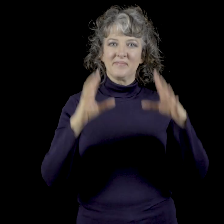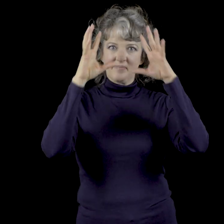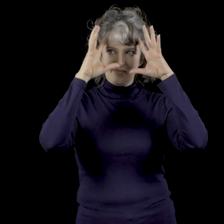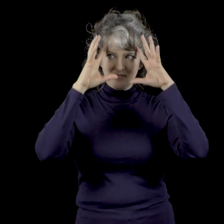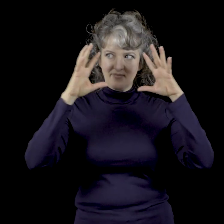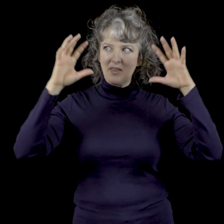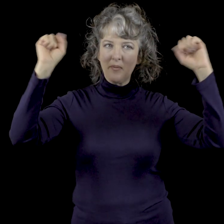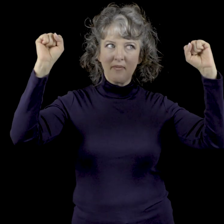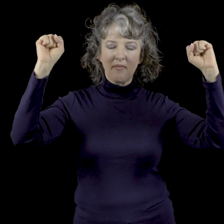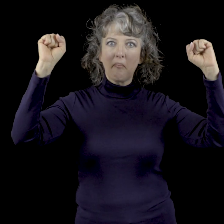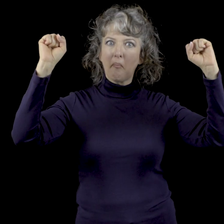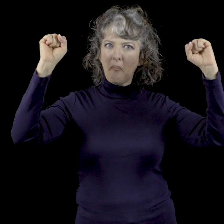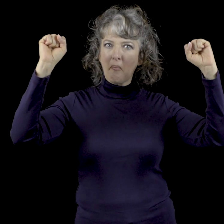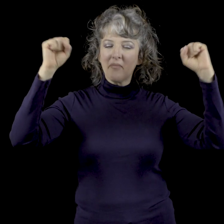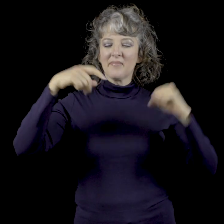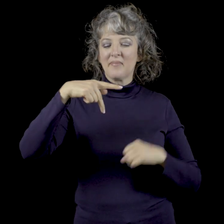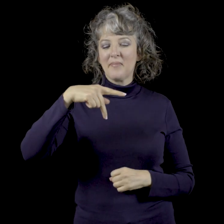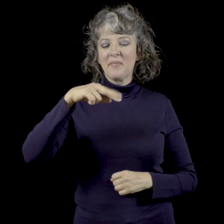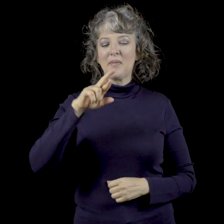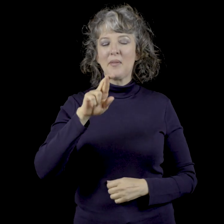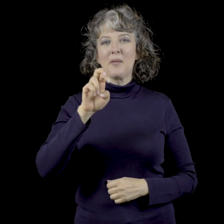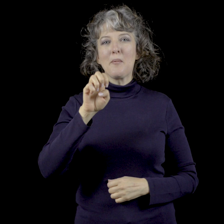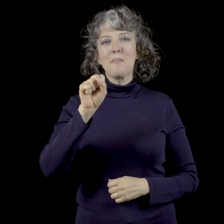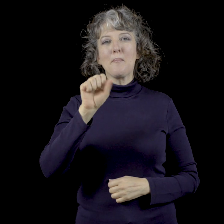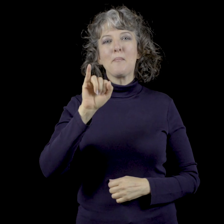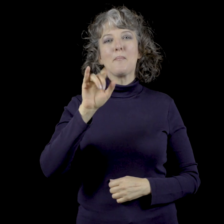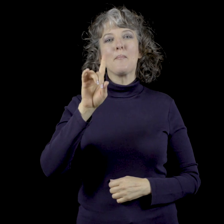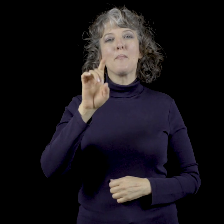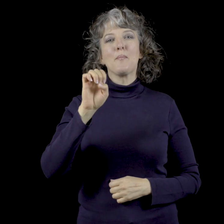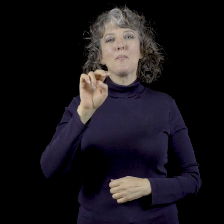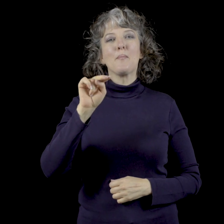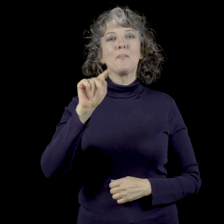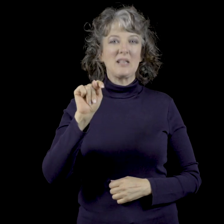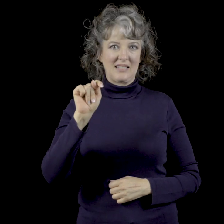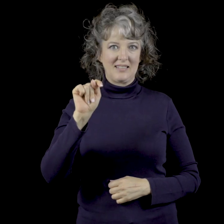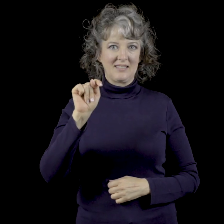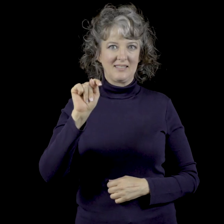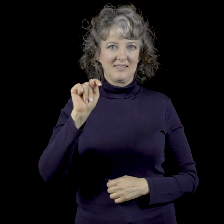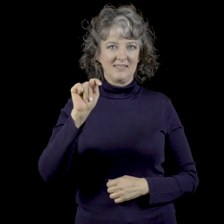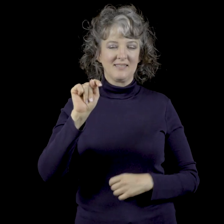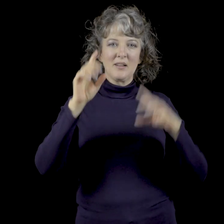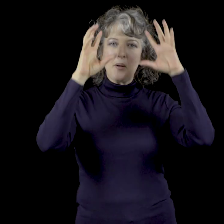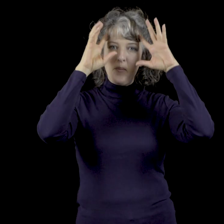President P-R-E-S-I-D-E-N-T